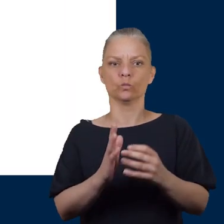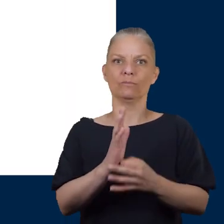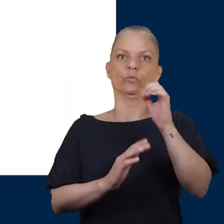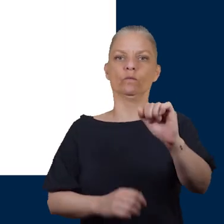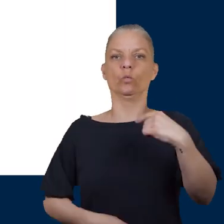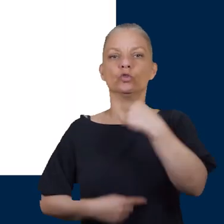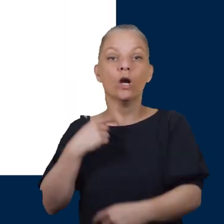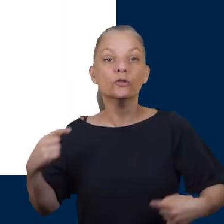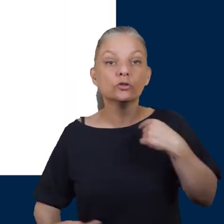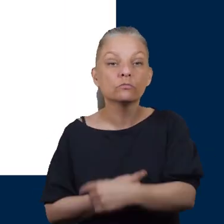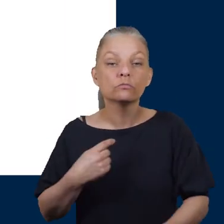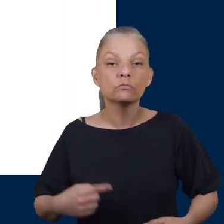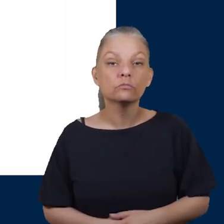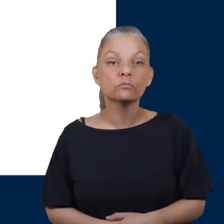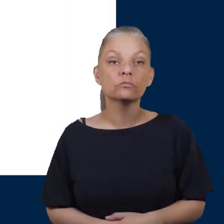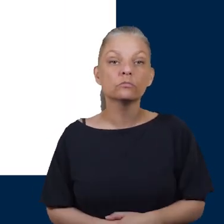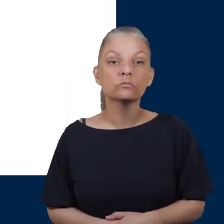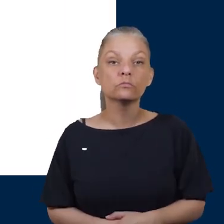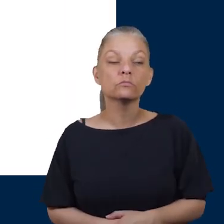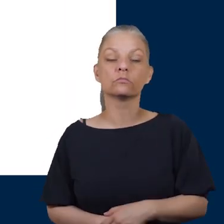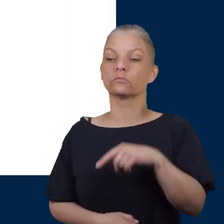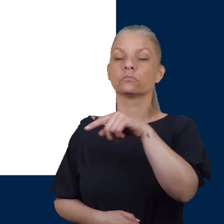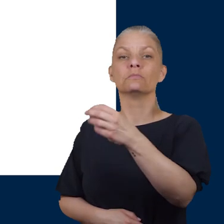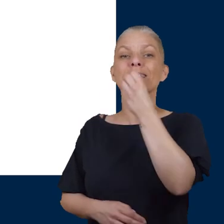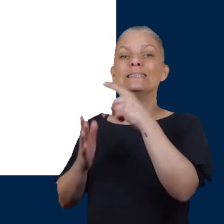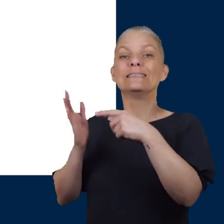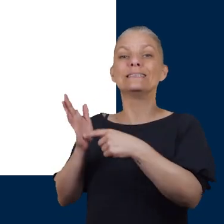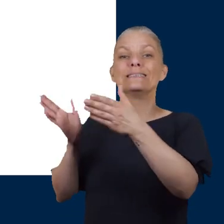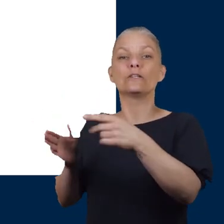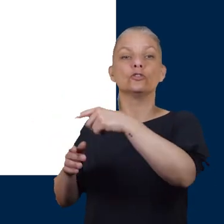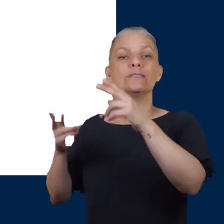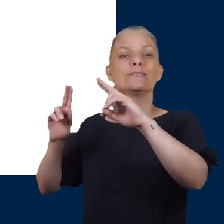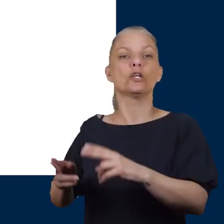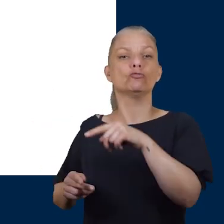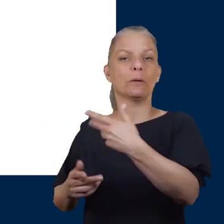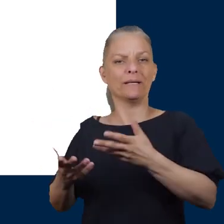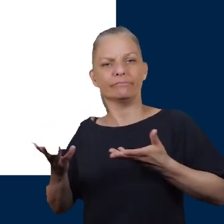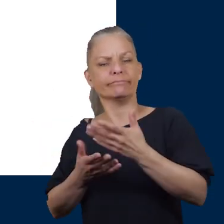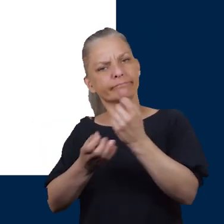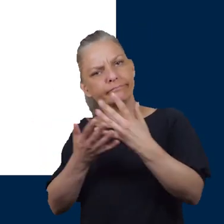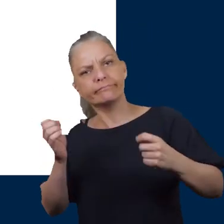In the Eat It section the dietitian has discussed the importance of healthy diet. Taking regular